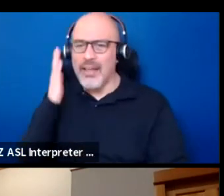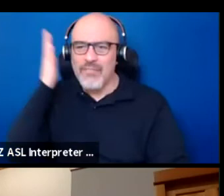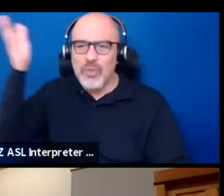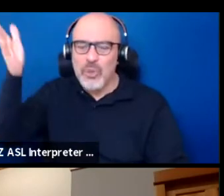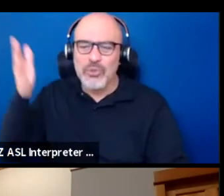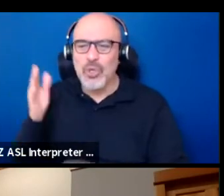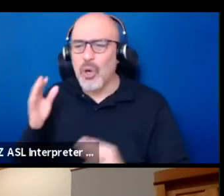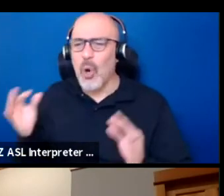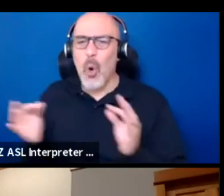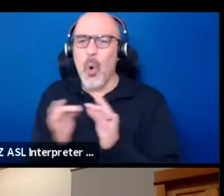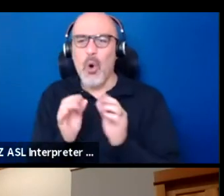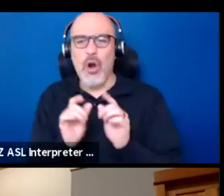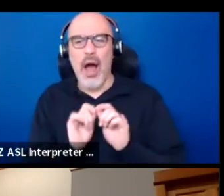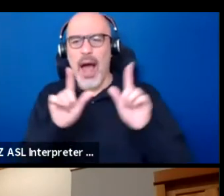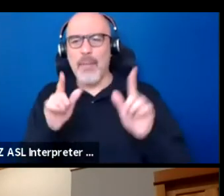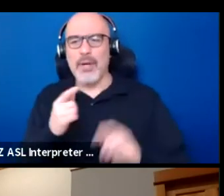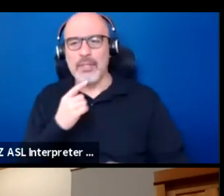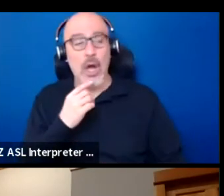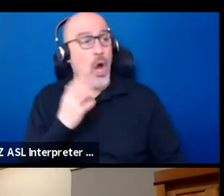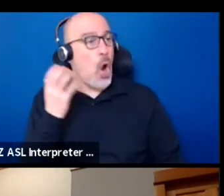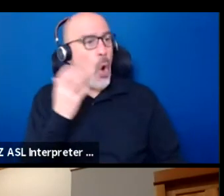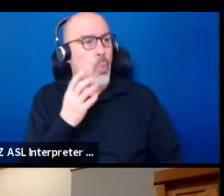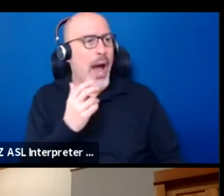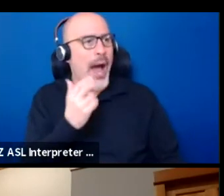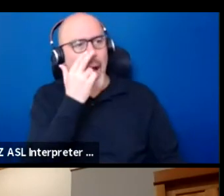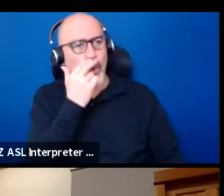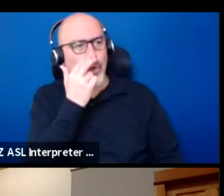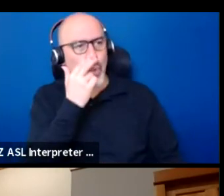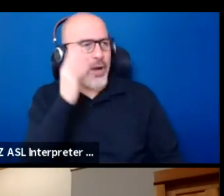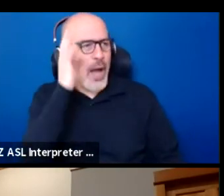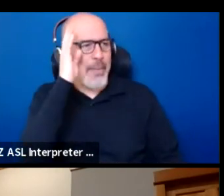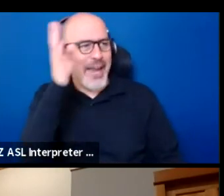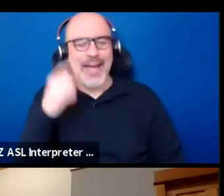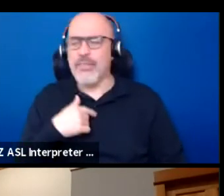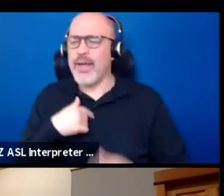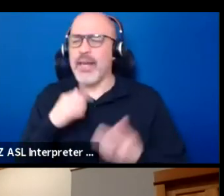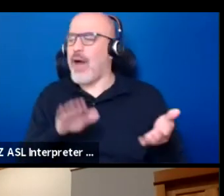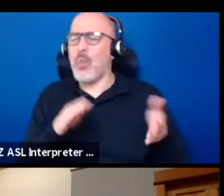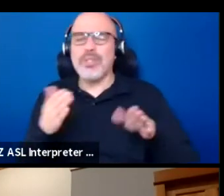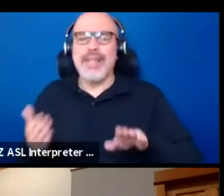to my brain is like, wow, your comedy was so innovative. I'm gonna die.